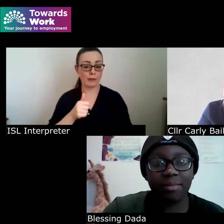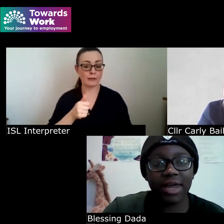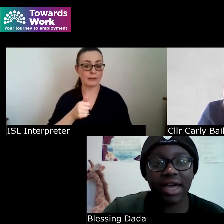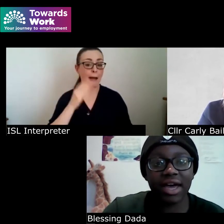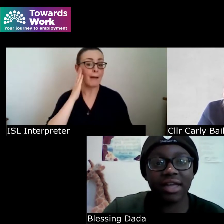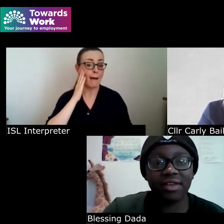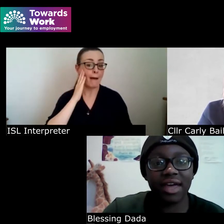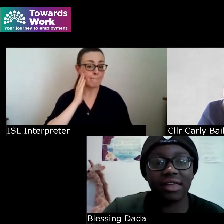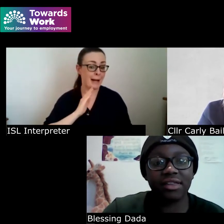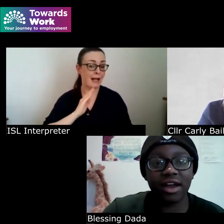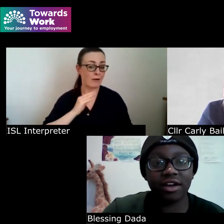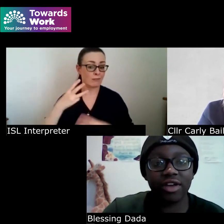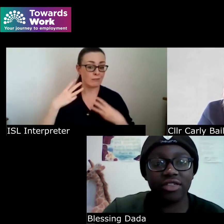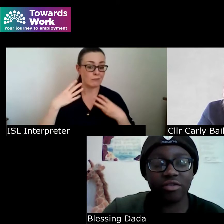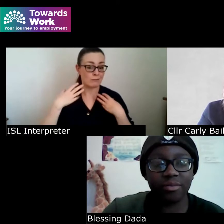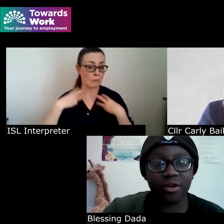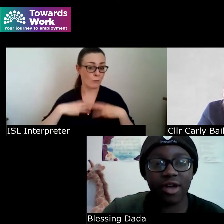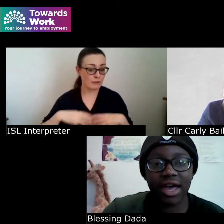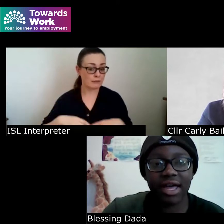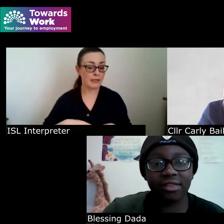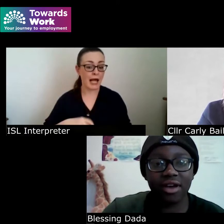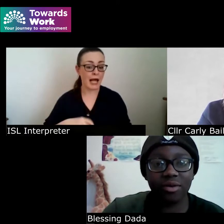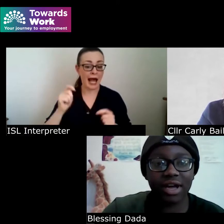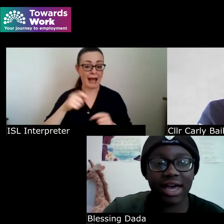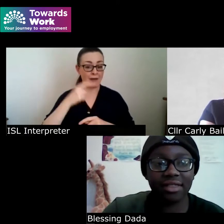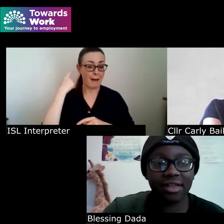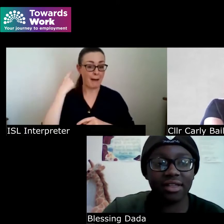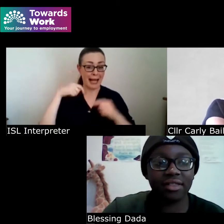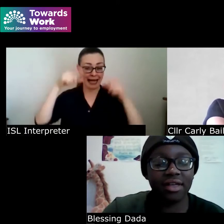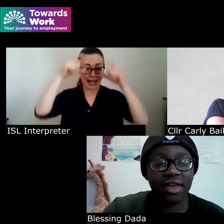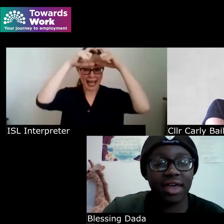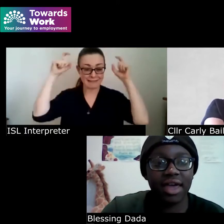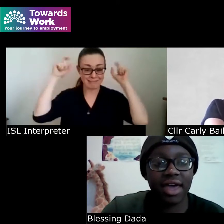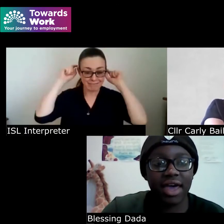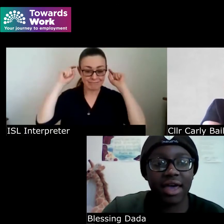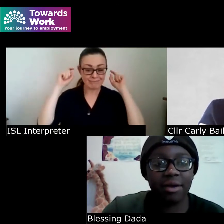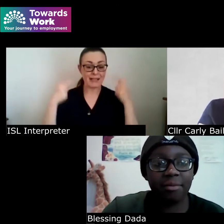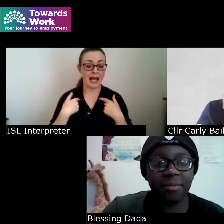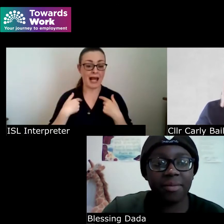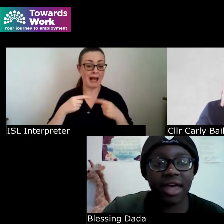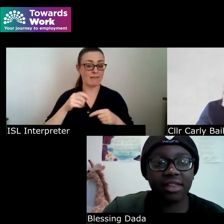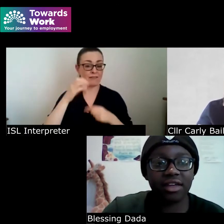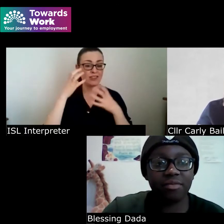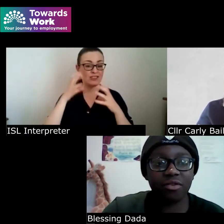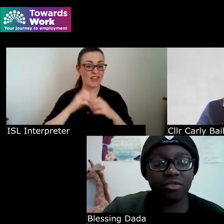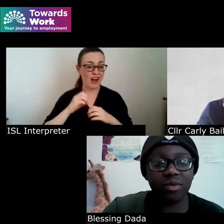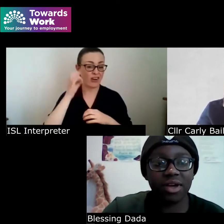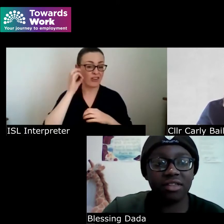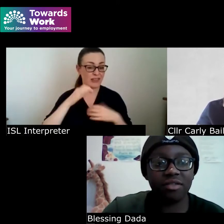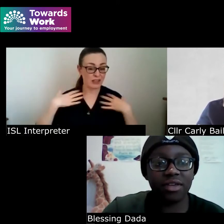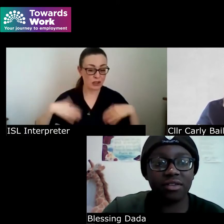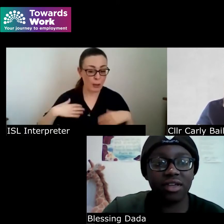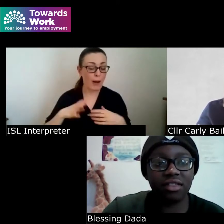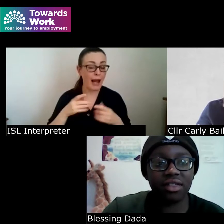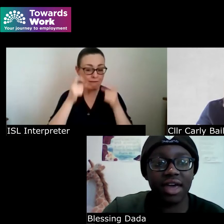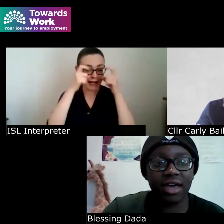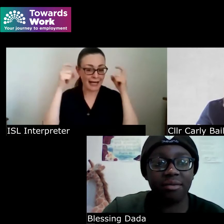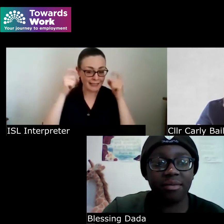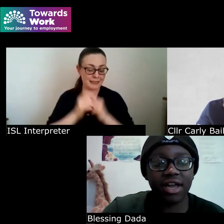black hat and a dark green jumper and I wear glasses and I suppose with my disabilities I